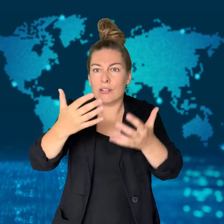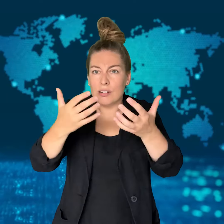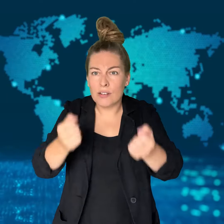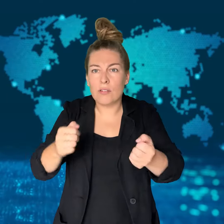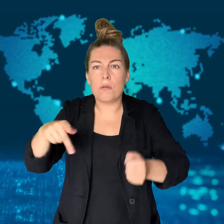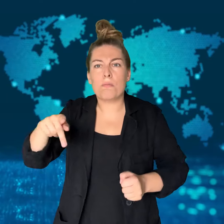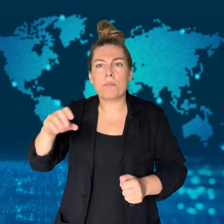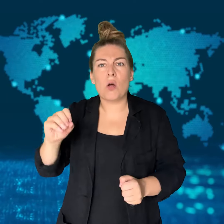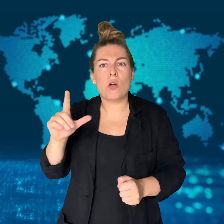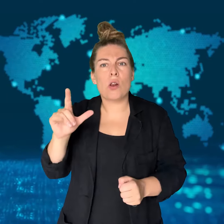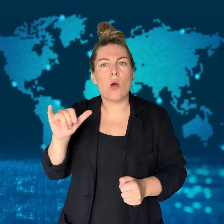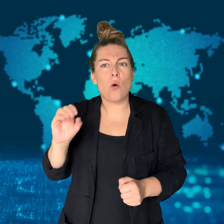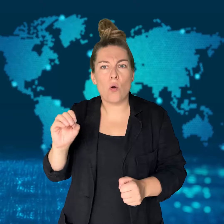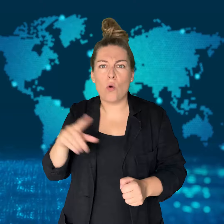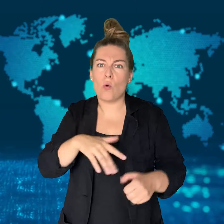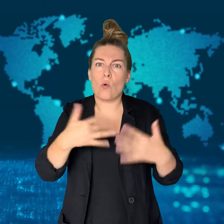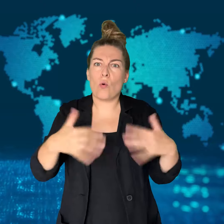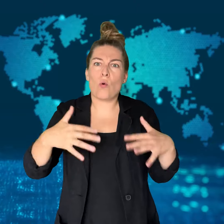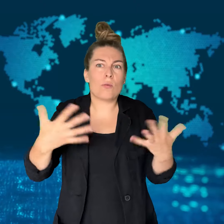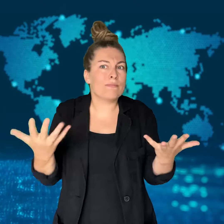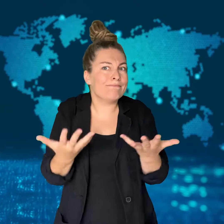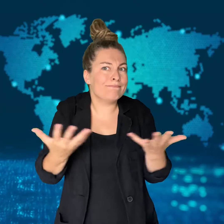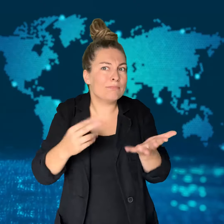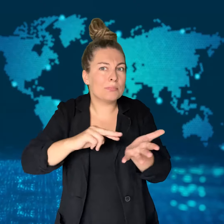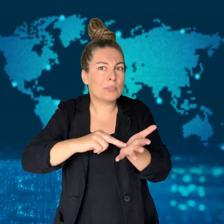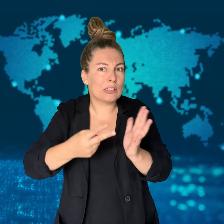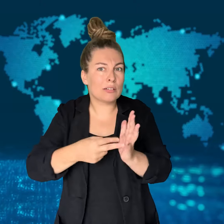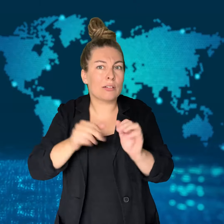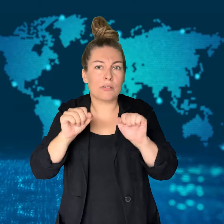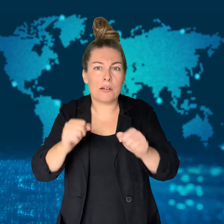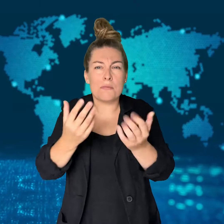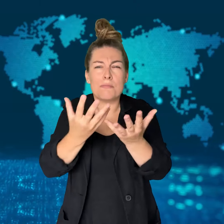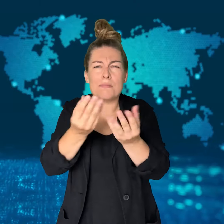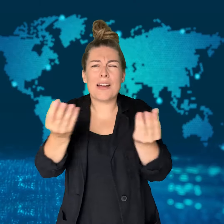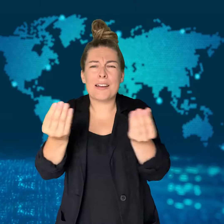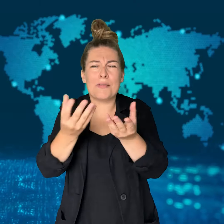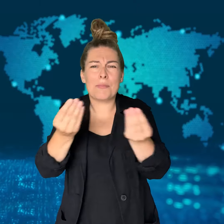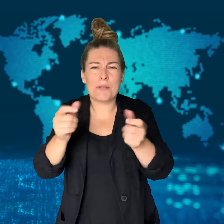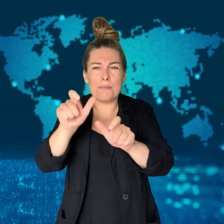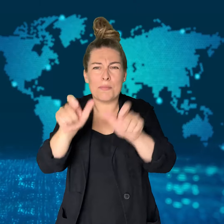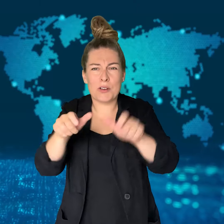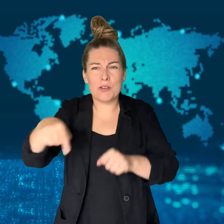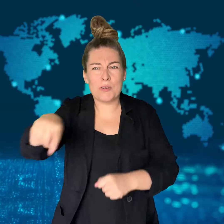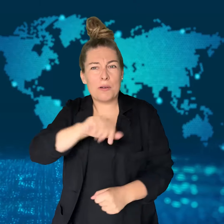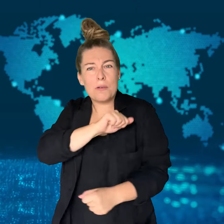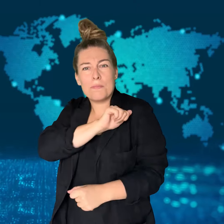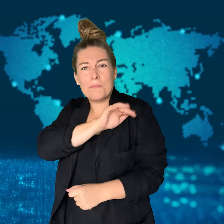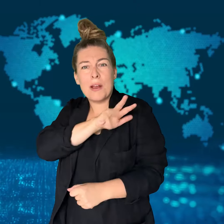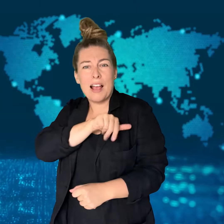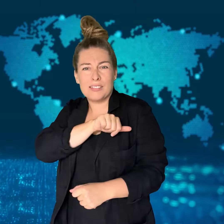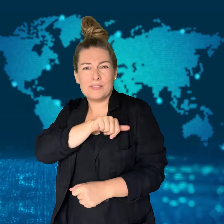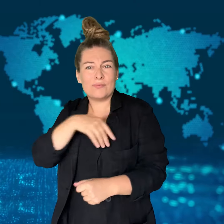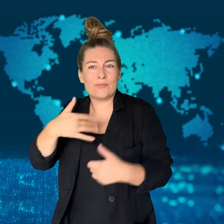This week, Gaza's Ministry of Health announced they had detected polio